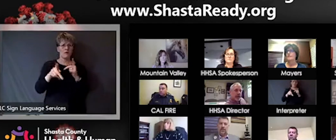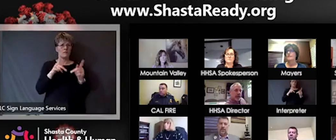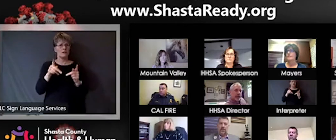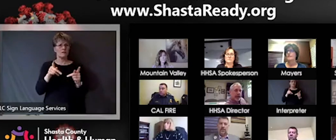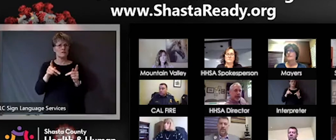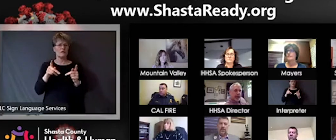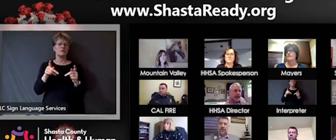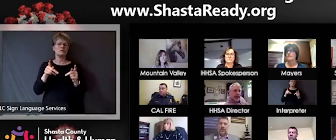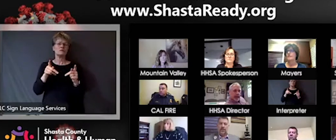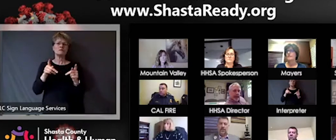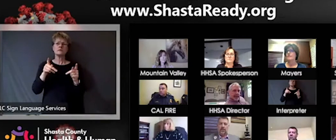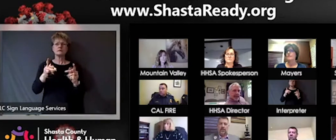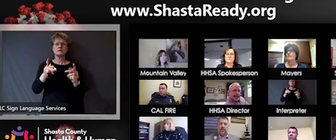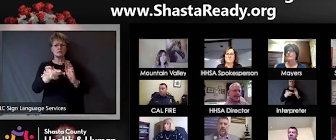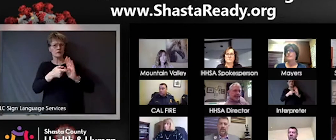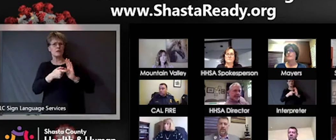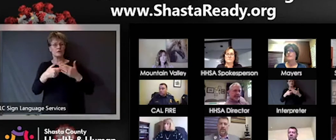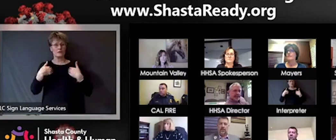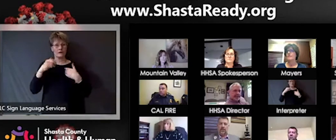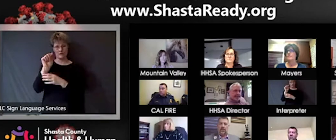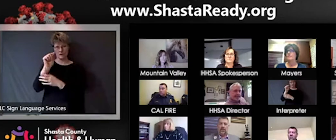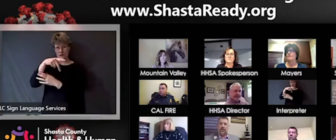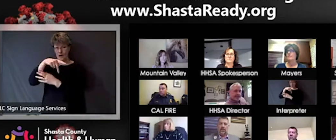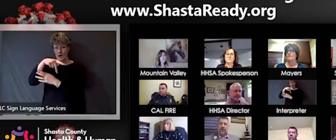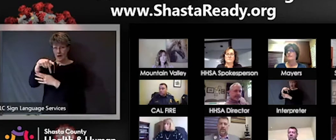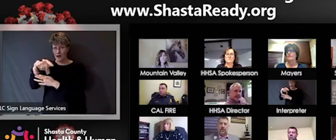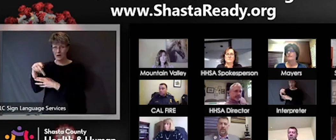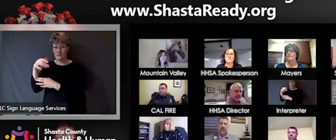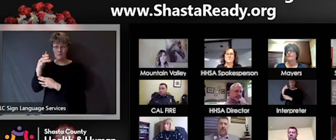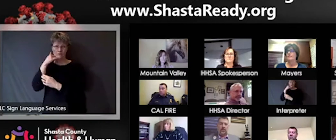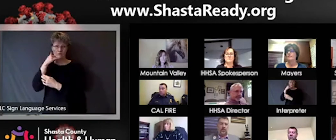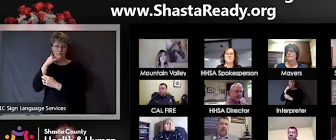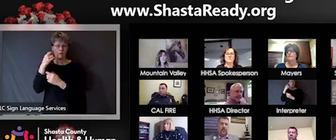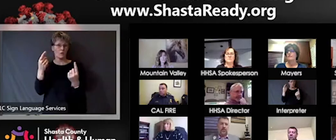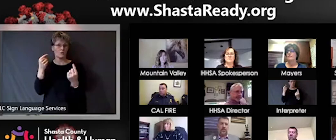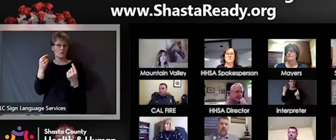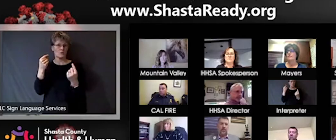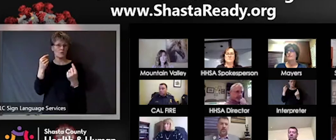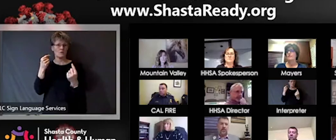temperature. I don't know how the phone does that, but I have you heard of that app